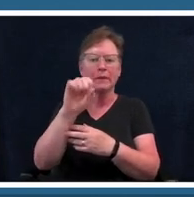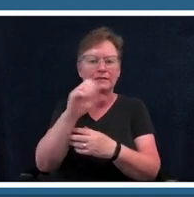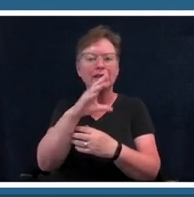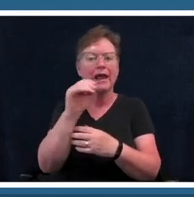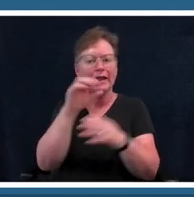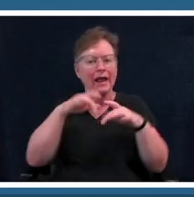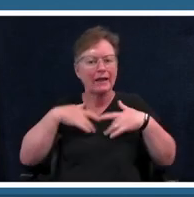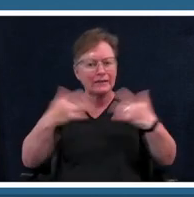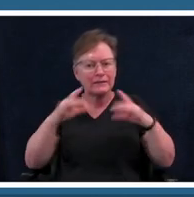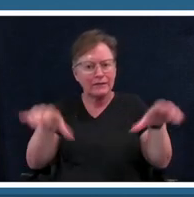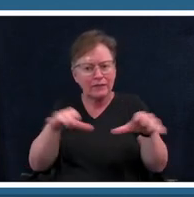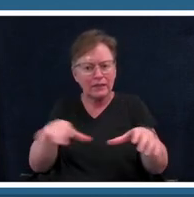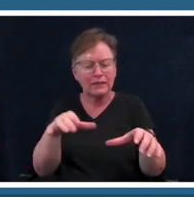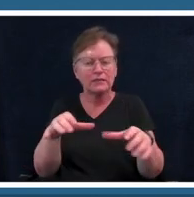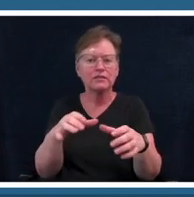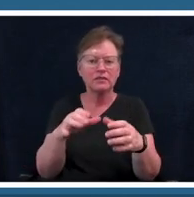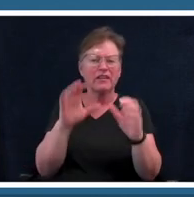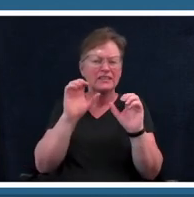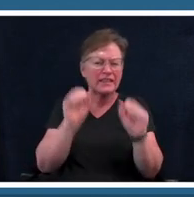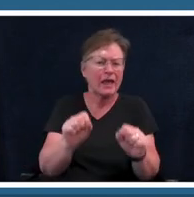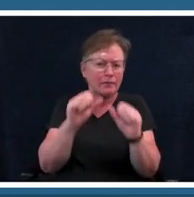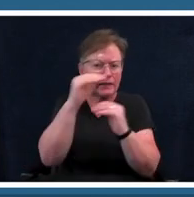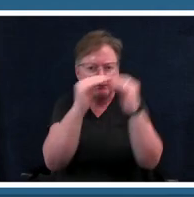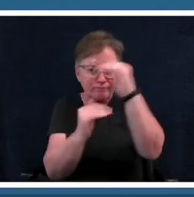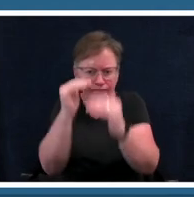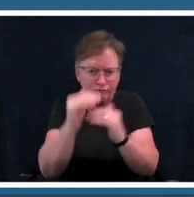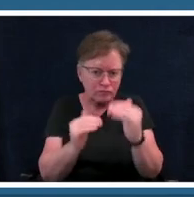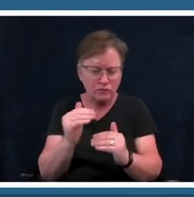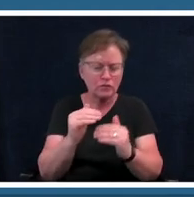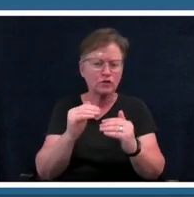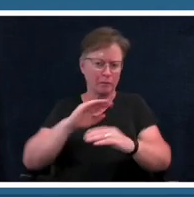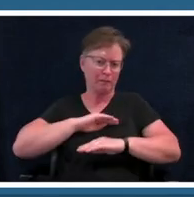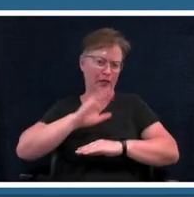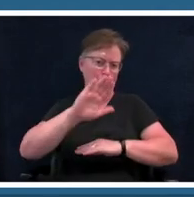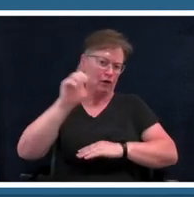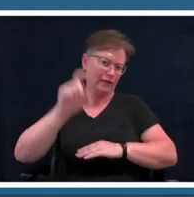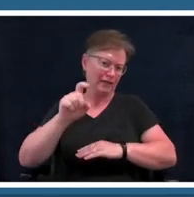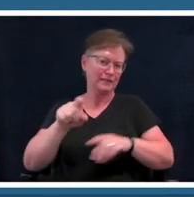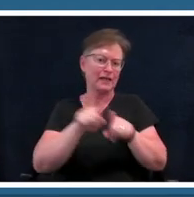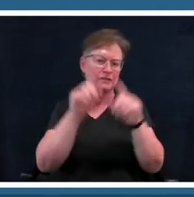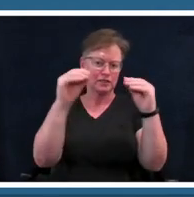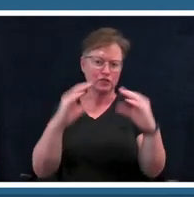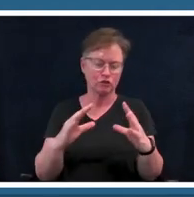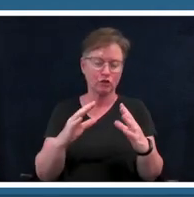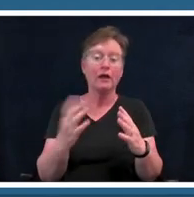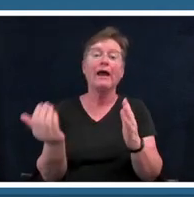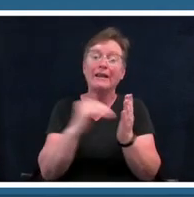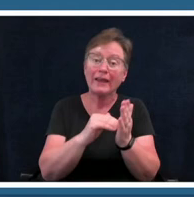teacher also again this is where that pencil and paper come in